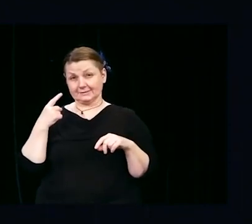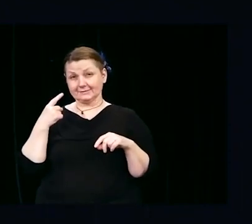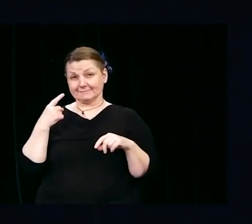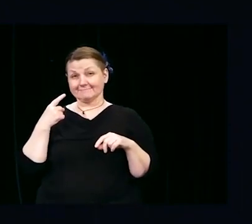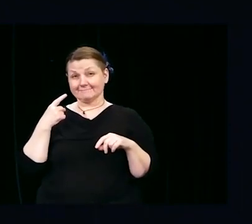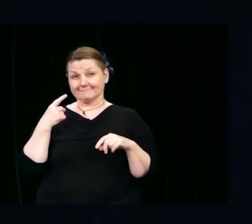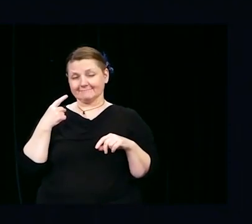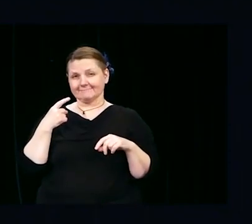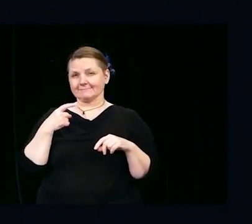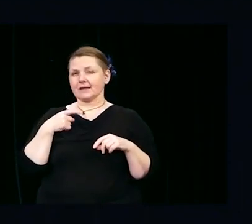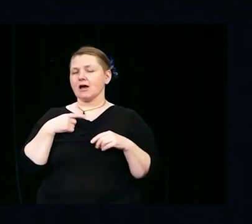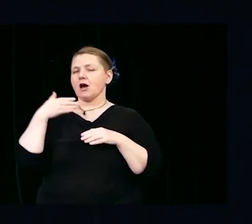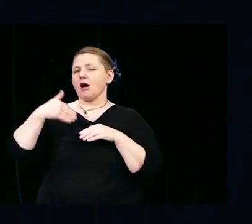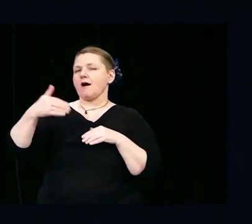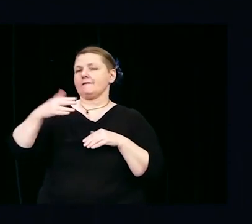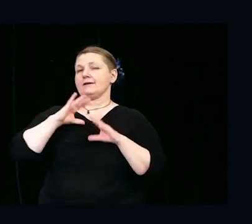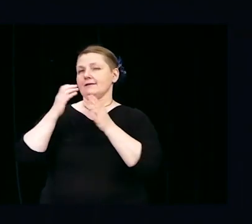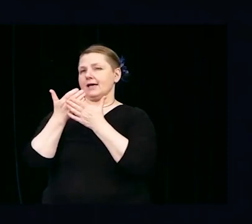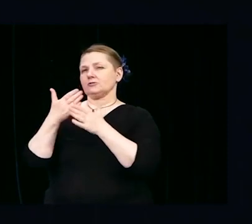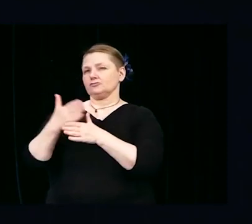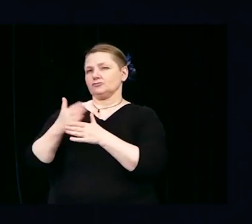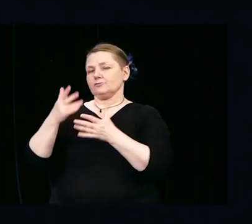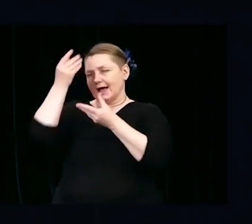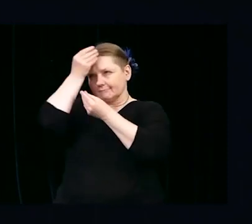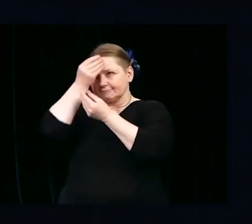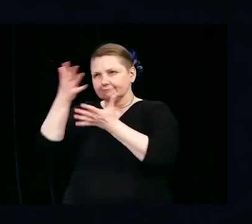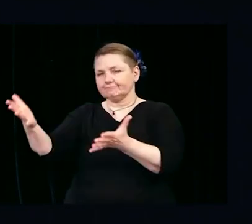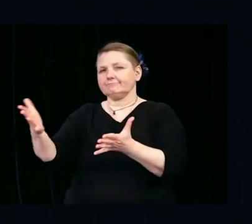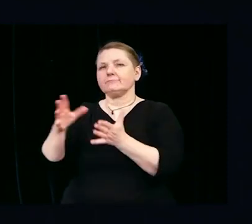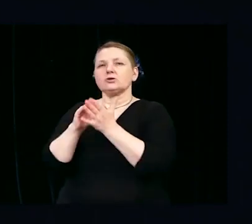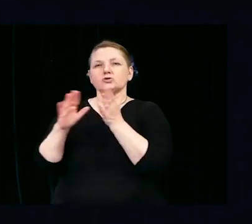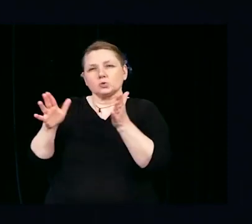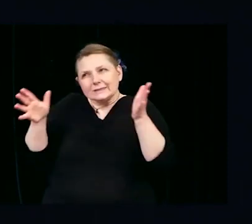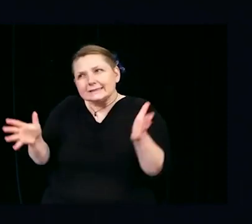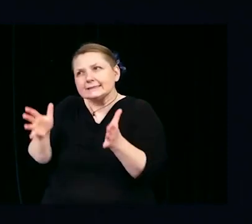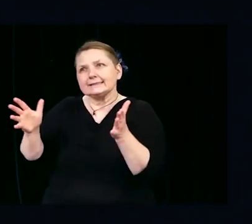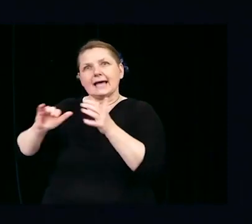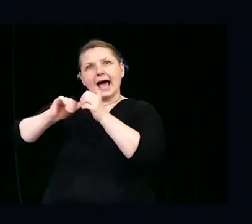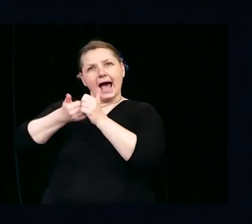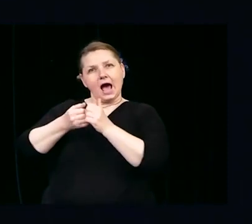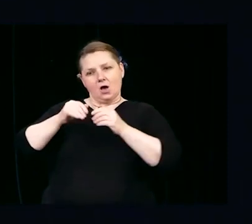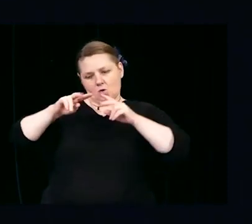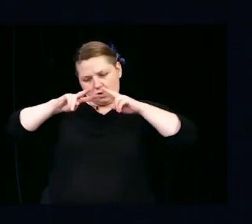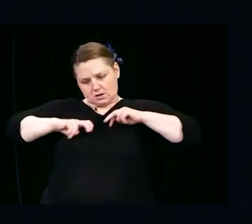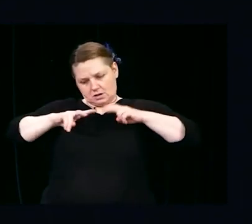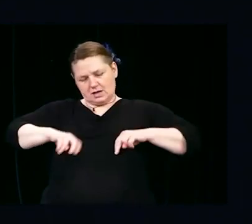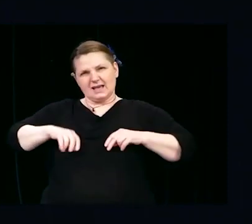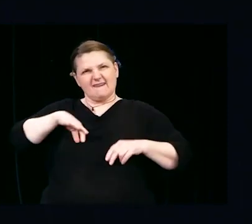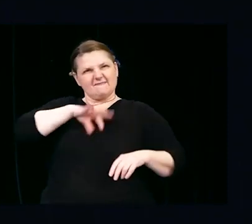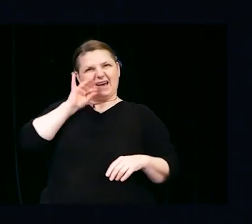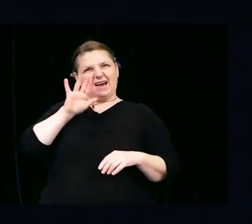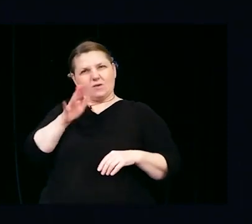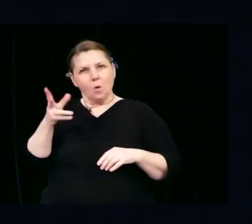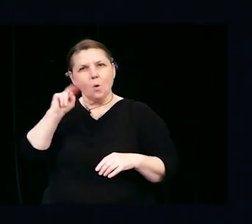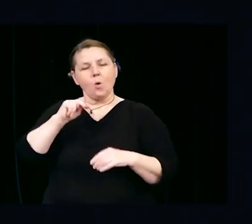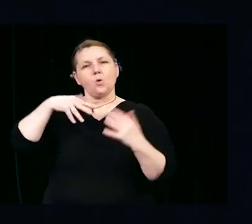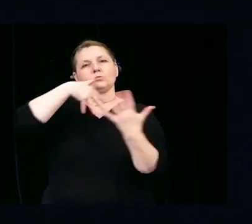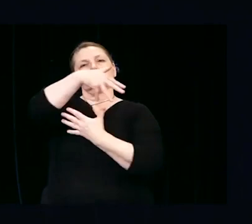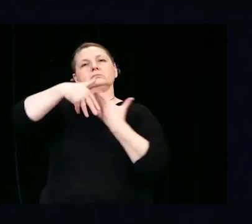to help students explore how their own social identity can impact the way they see the world and the way the world sees them,